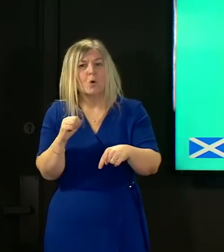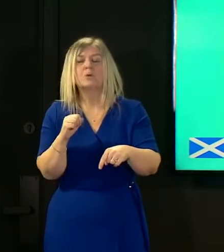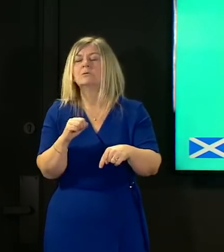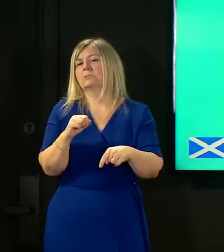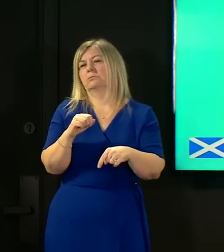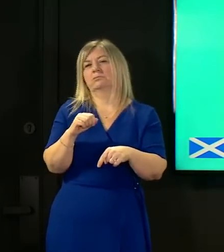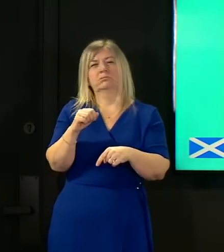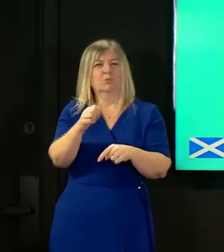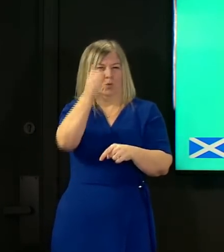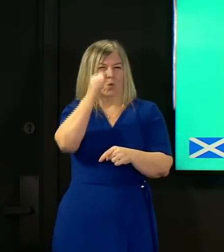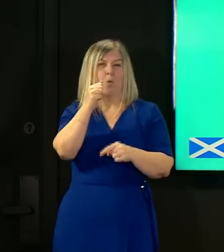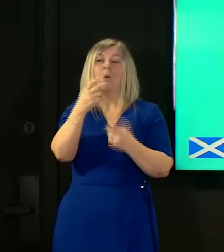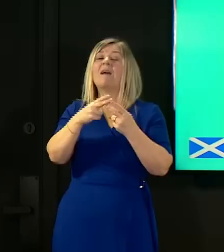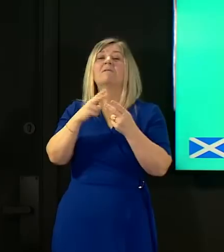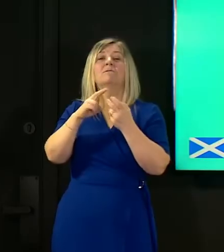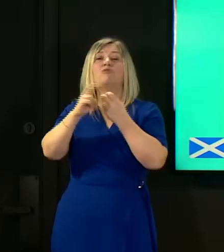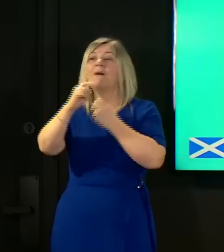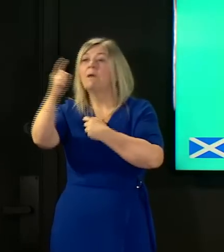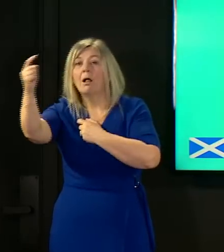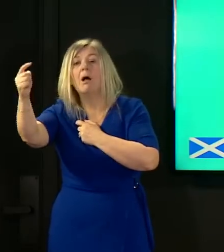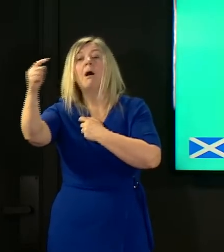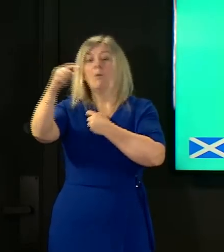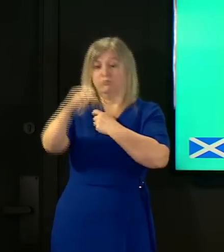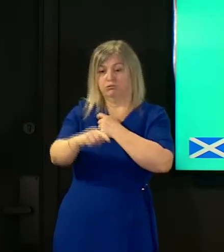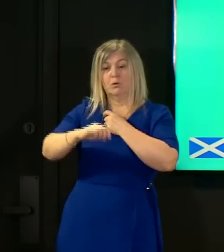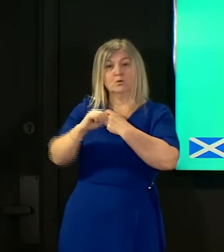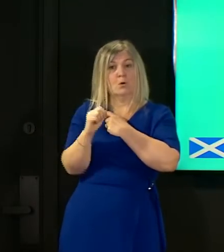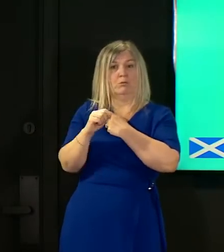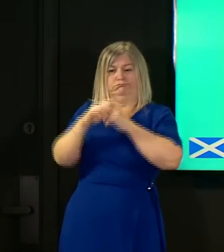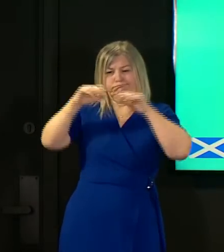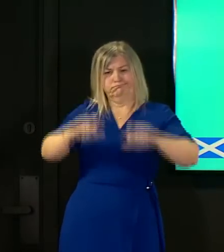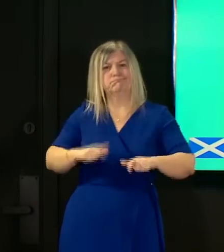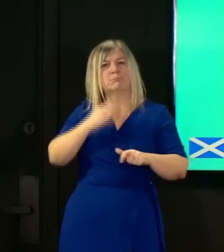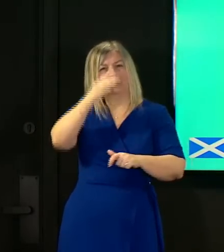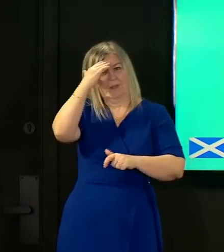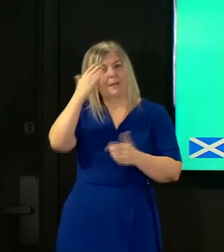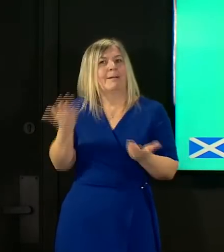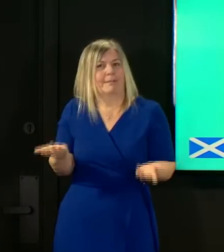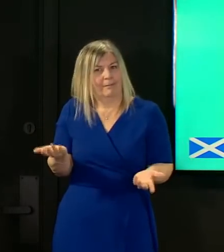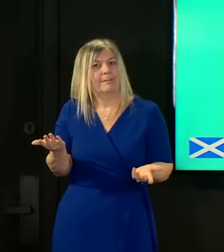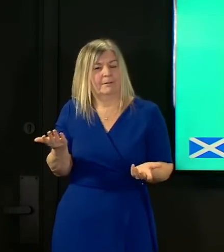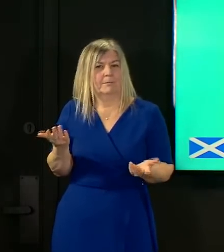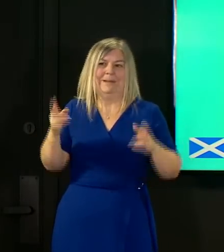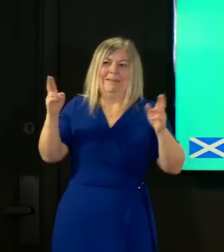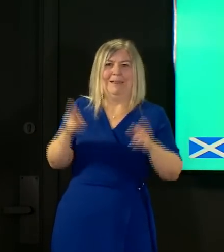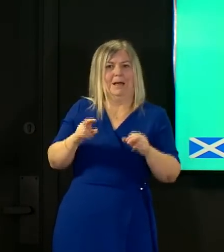of returning travelers testing sequencing and then enhanced investigation of cases and their contacts